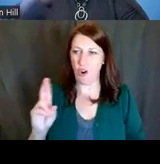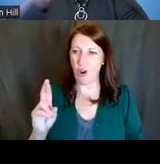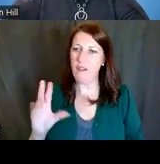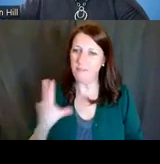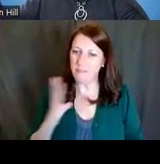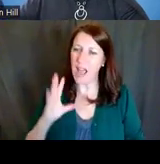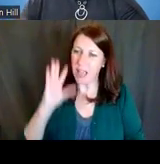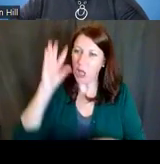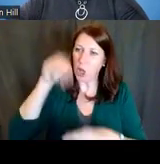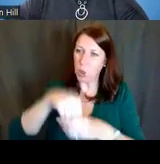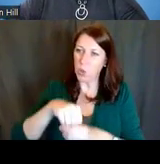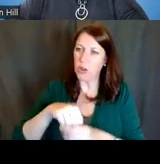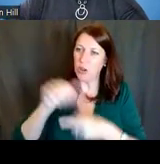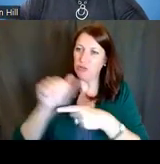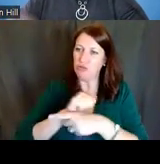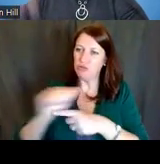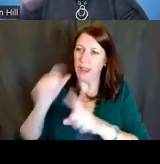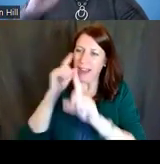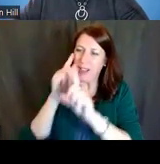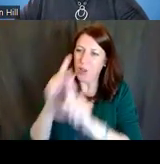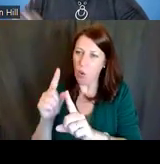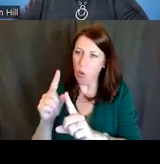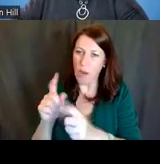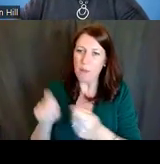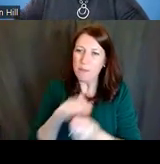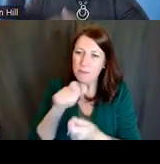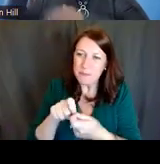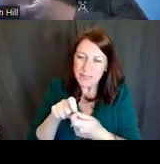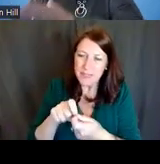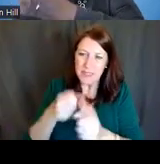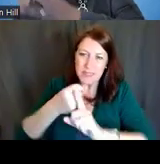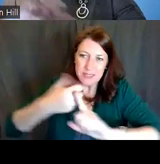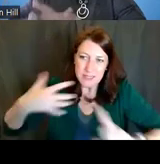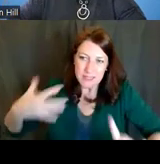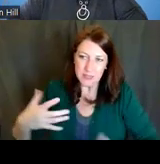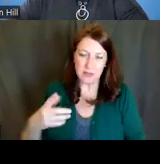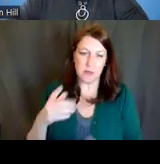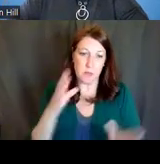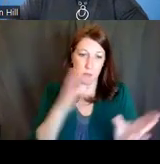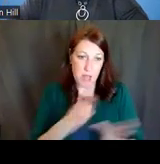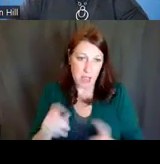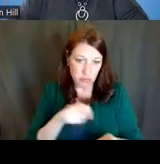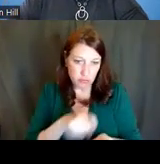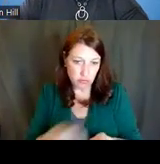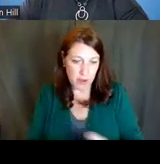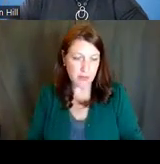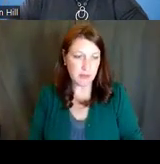Be specific about what papers you're going to write. Where are you going to get the data? Make that part of -- you know, because they're going to see the gaps,